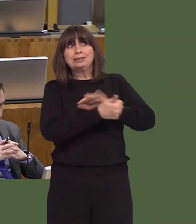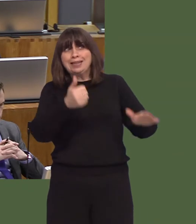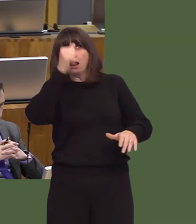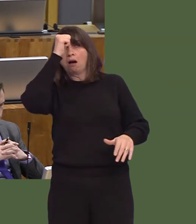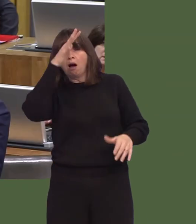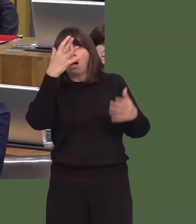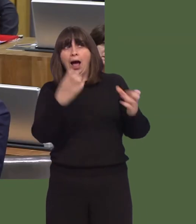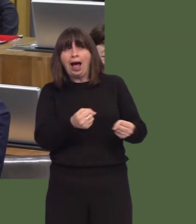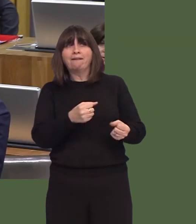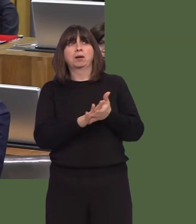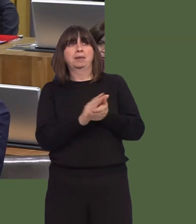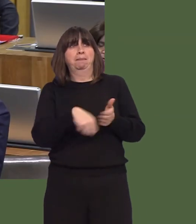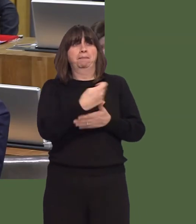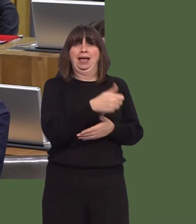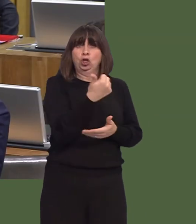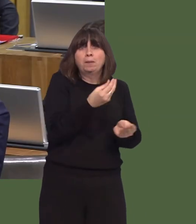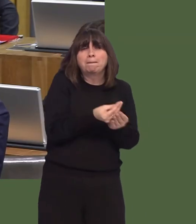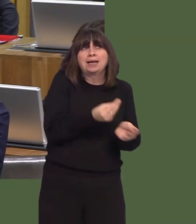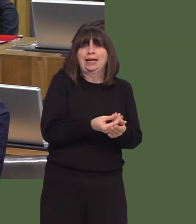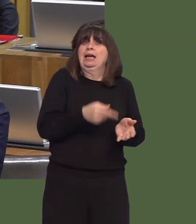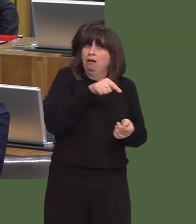That's why, of course, we have the economic action plan.